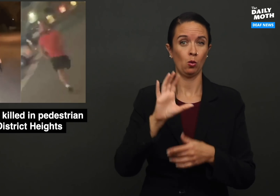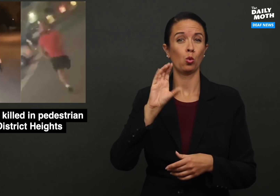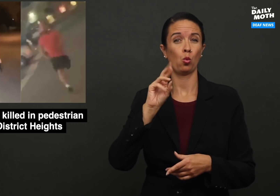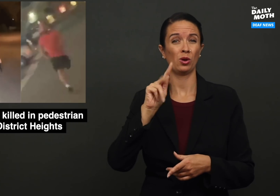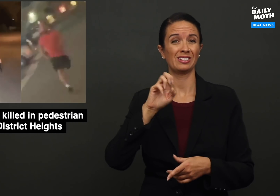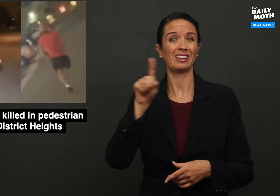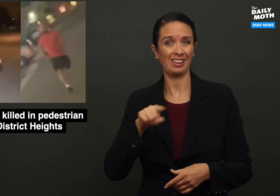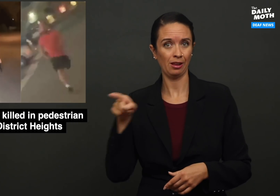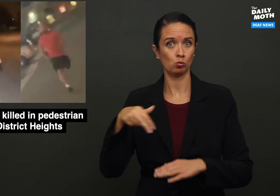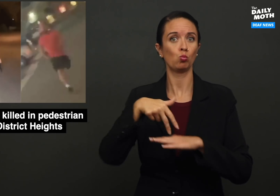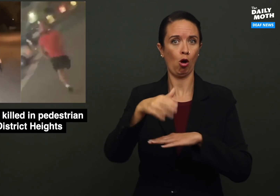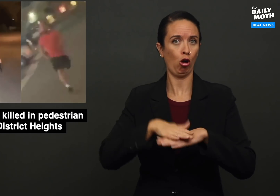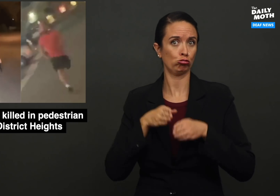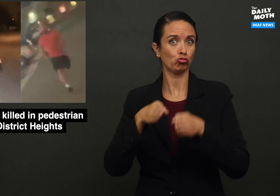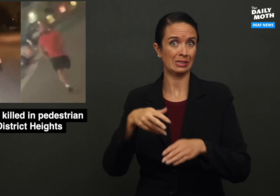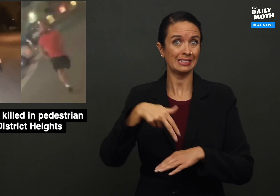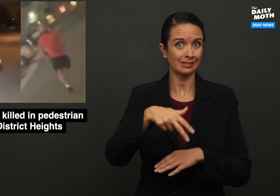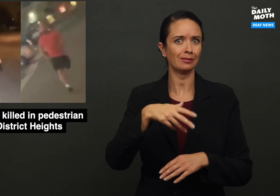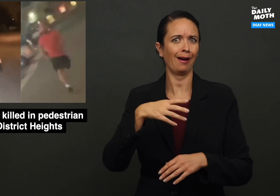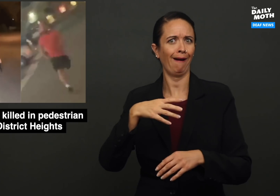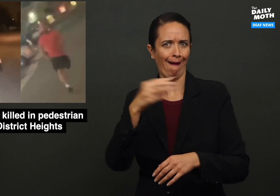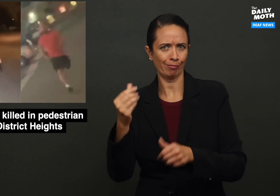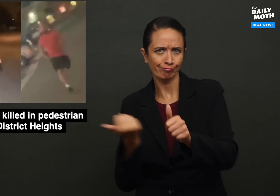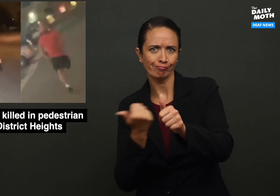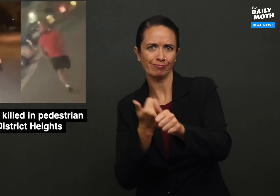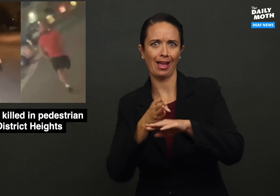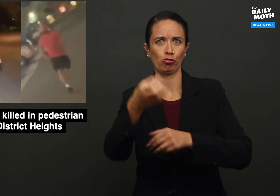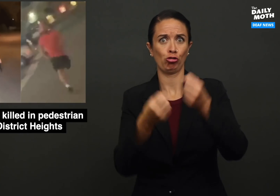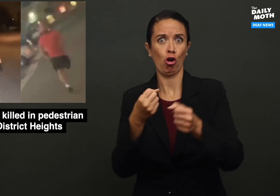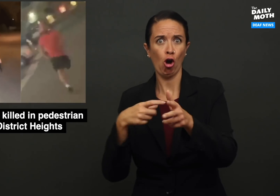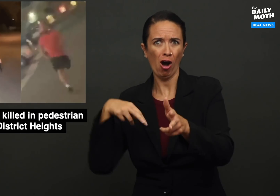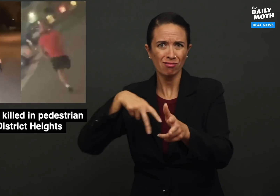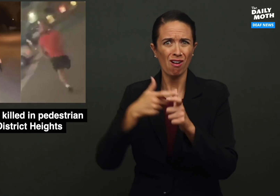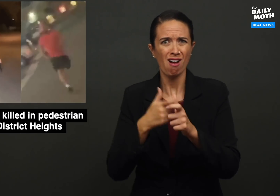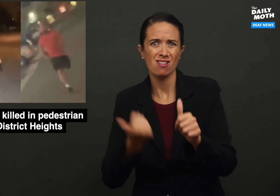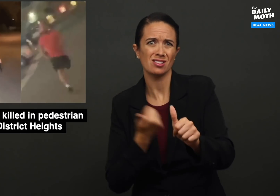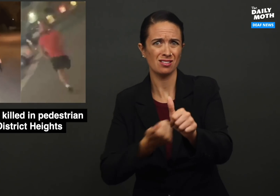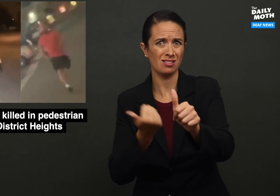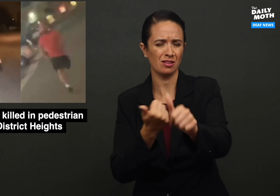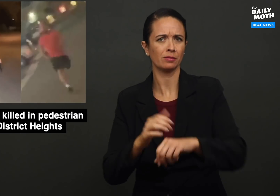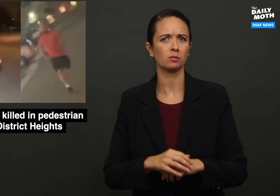Cortez walking on a street and chasing after vehicle.